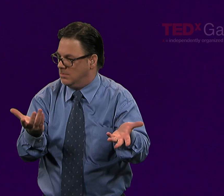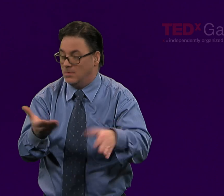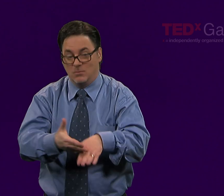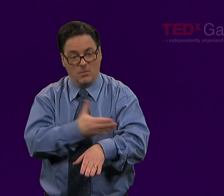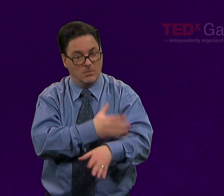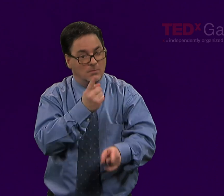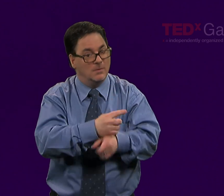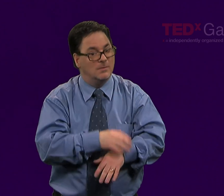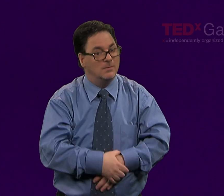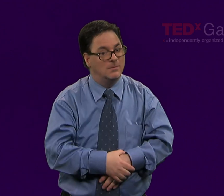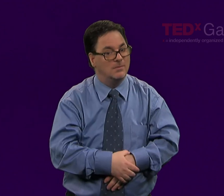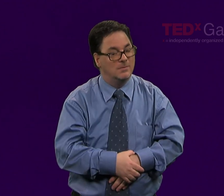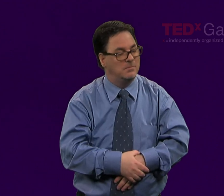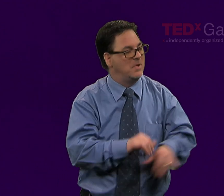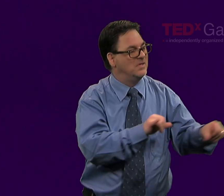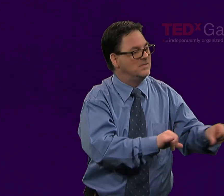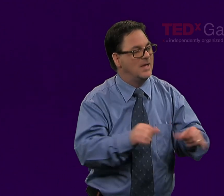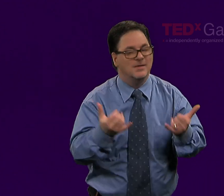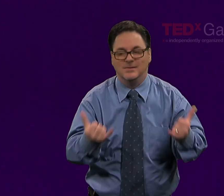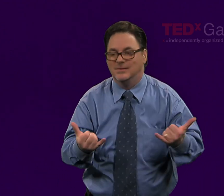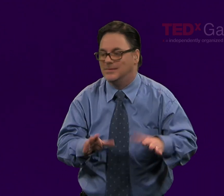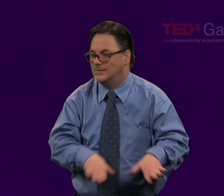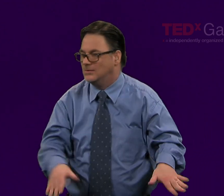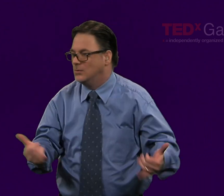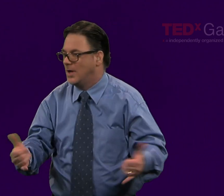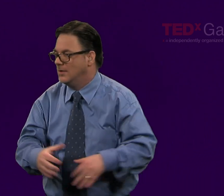we see great strides made in education.